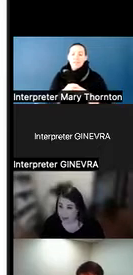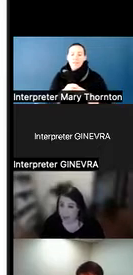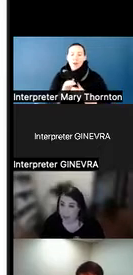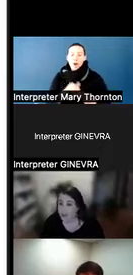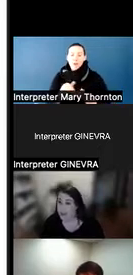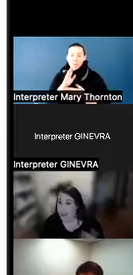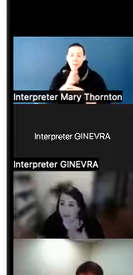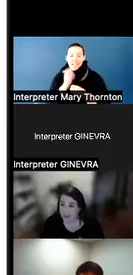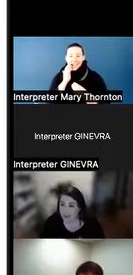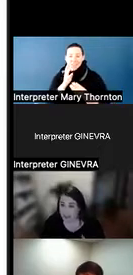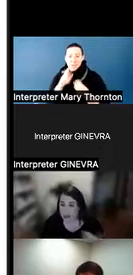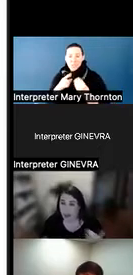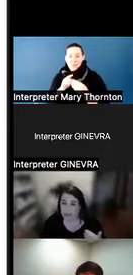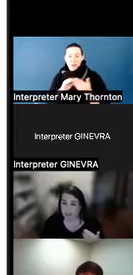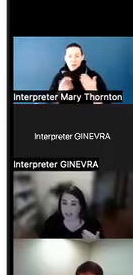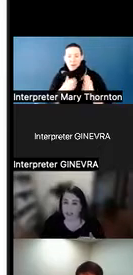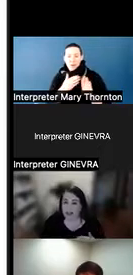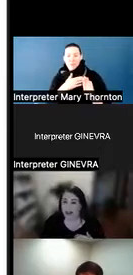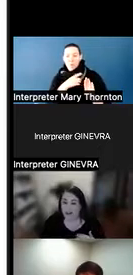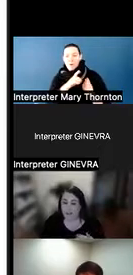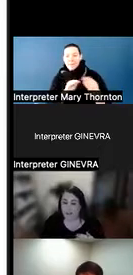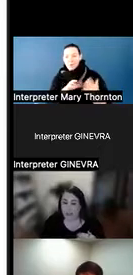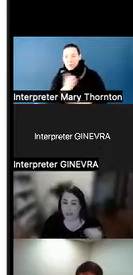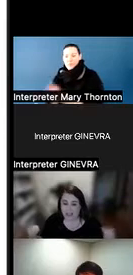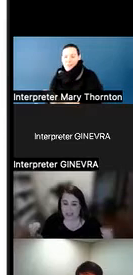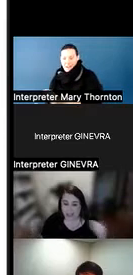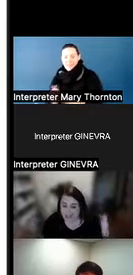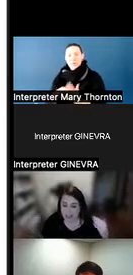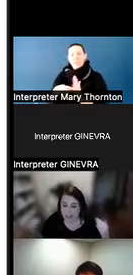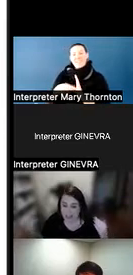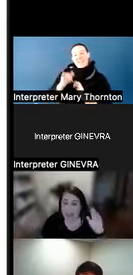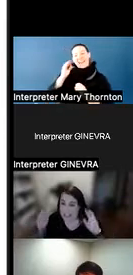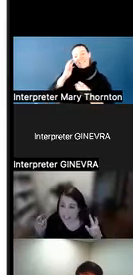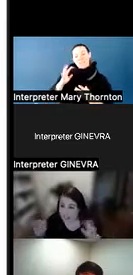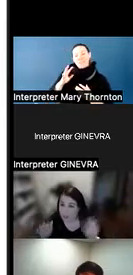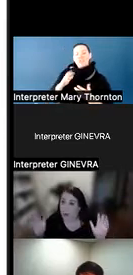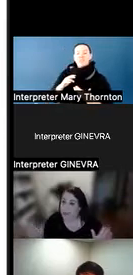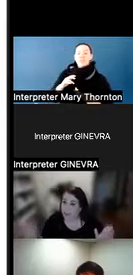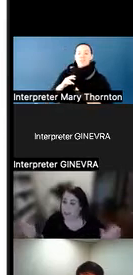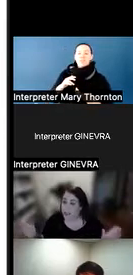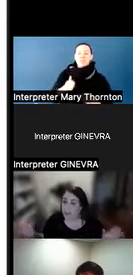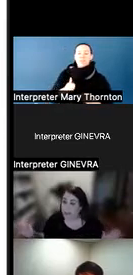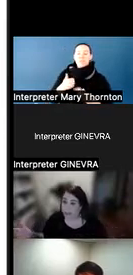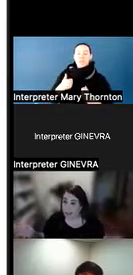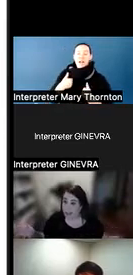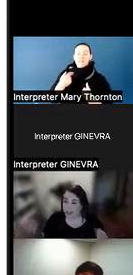And so that information often gives us an idea of what this person might be like.